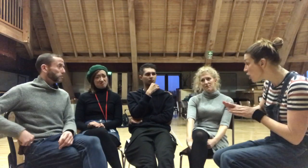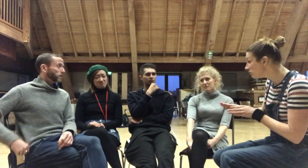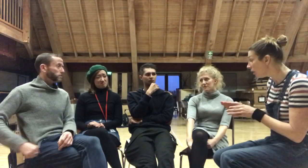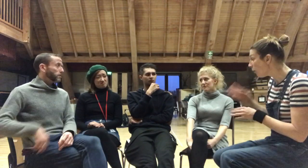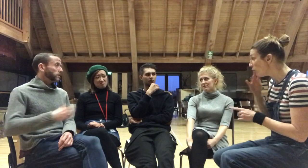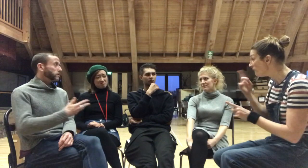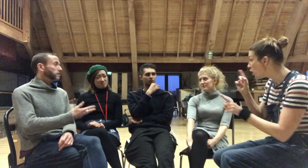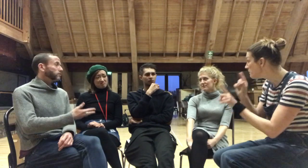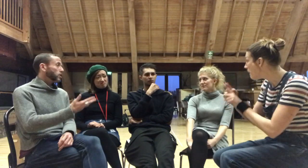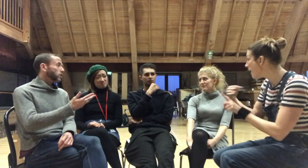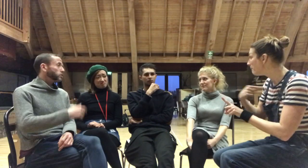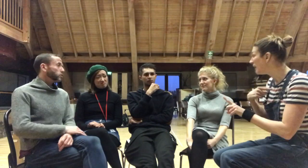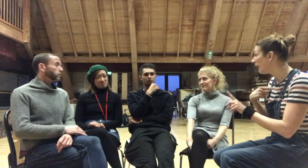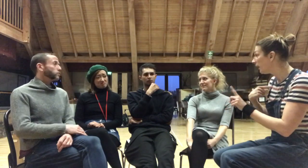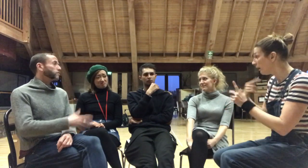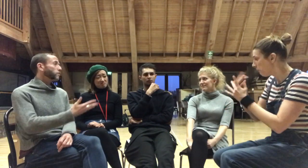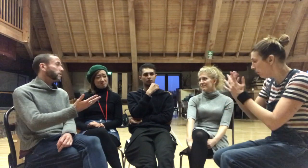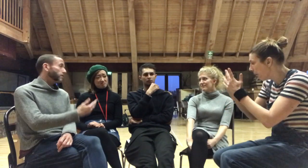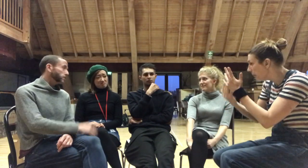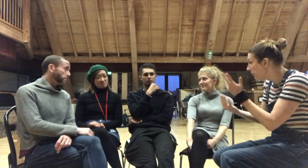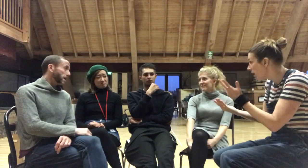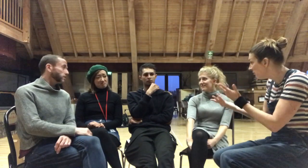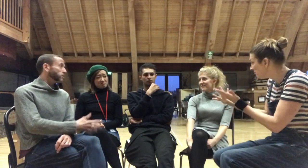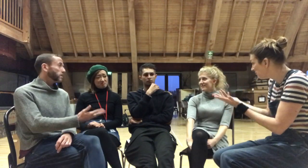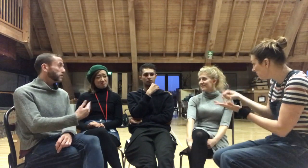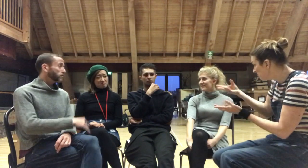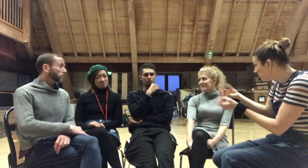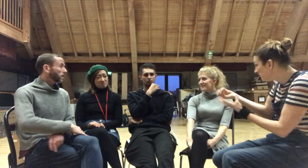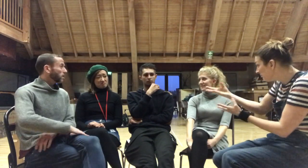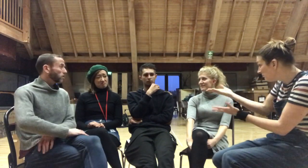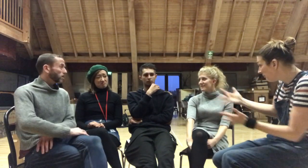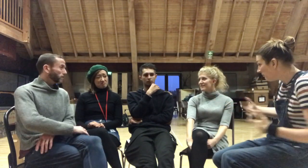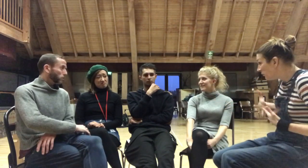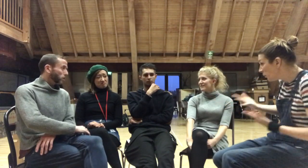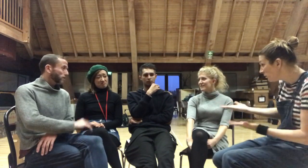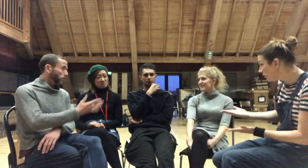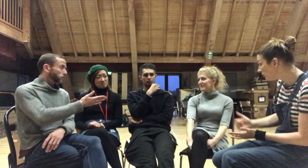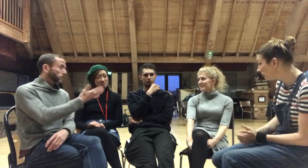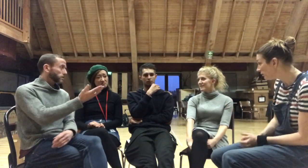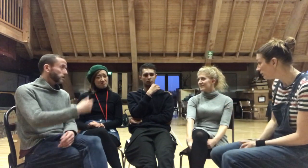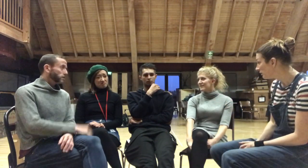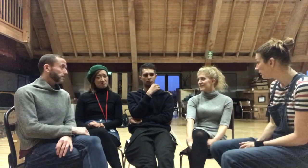Could you maybe share your experiences from when we first met, from rehearsals until now?